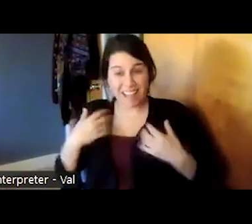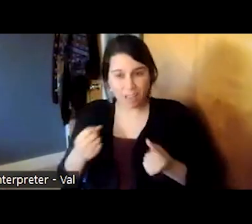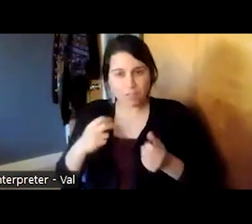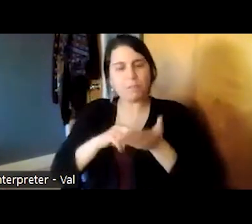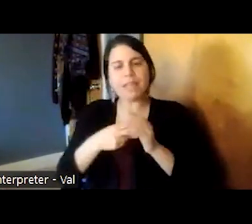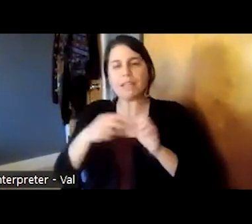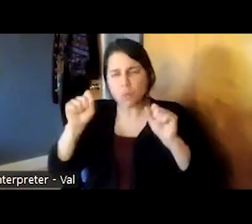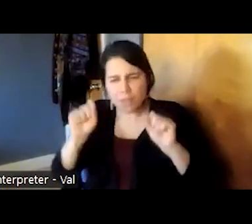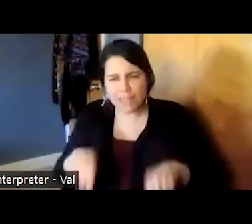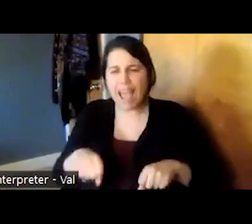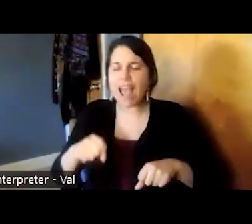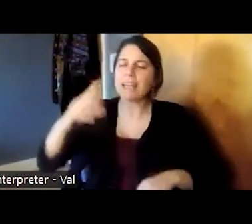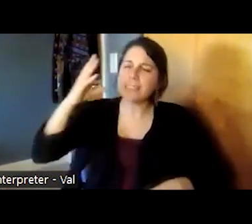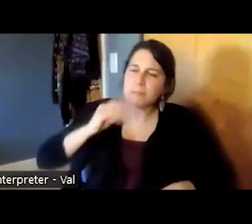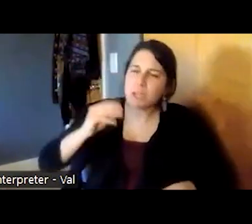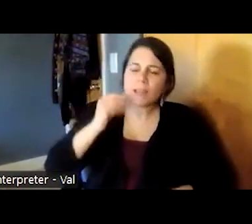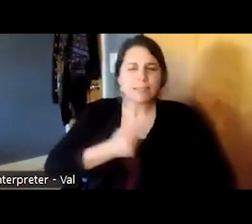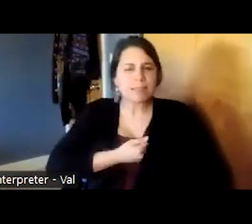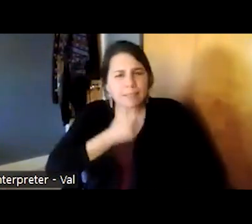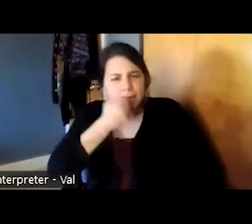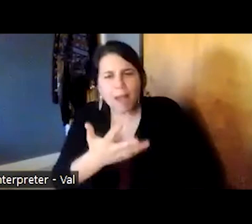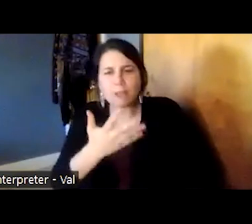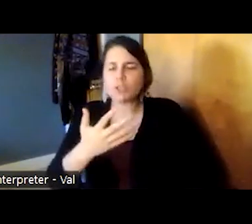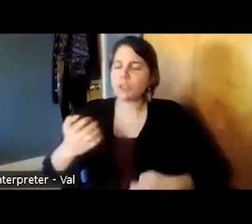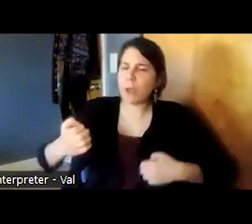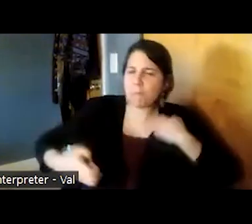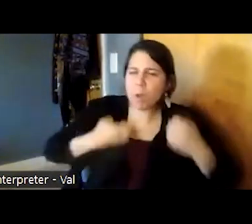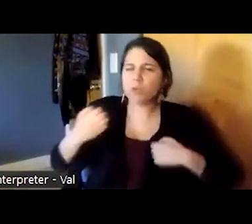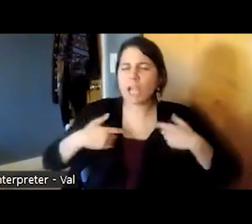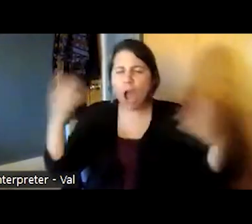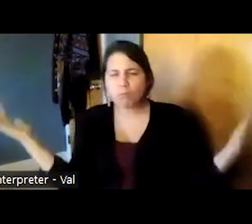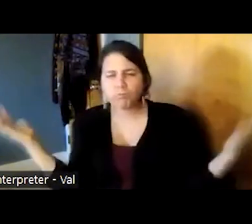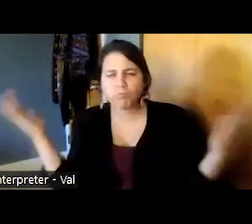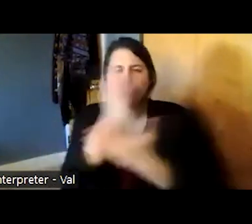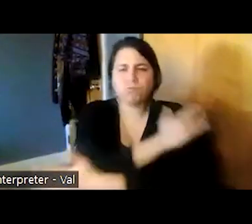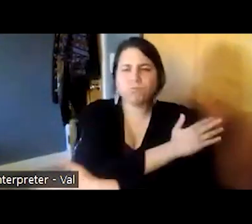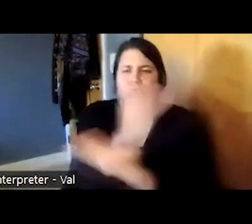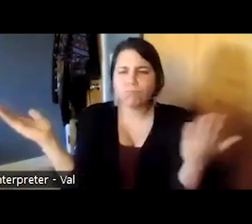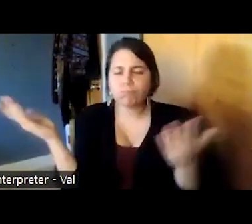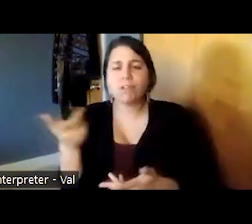express and manage a full range of emotions form close and secure relationships with adults and